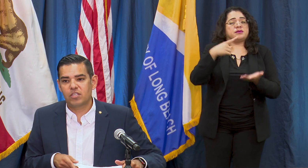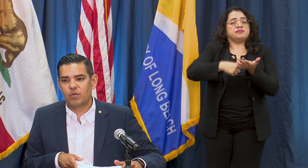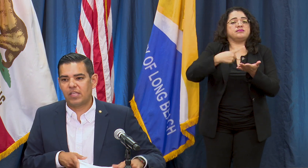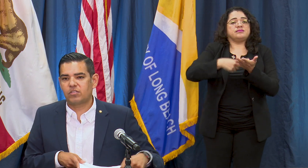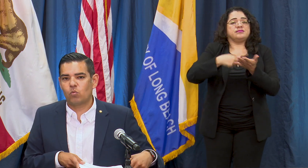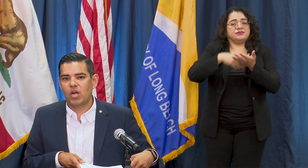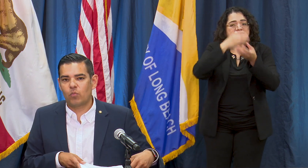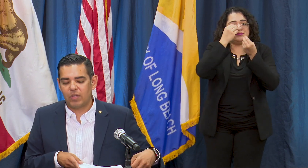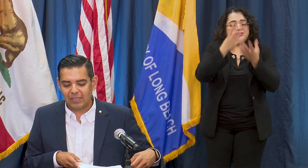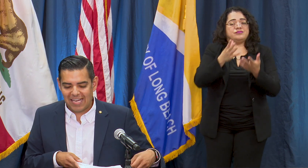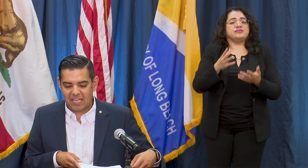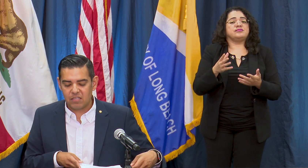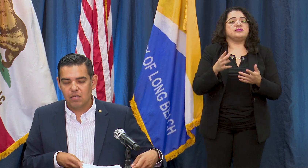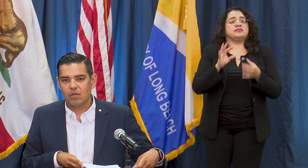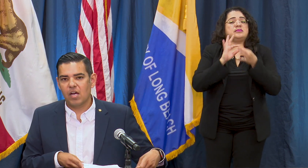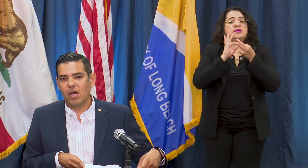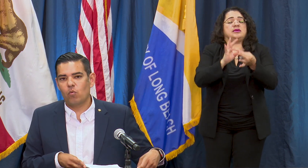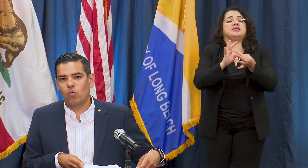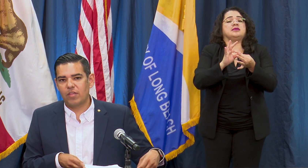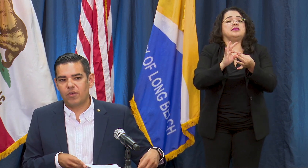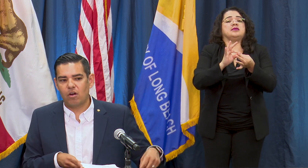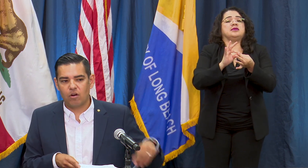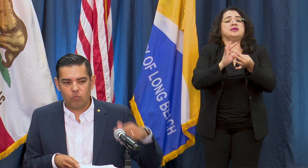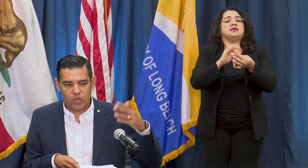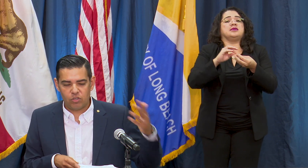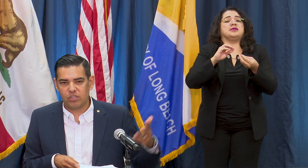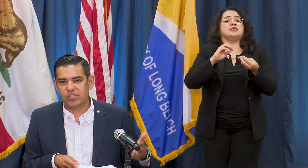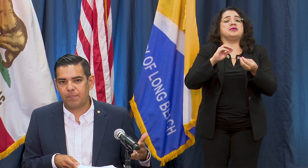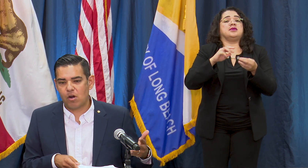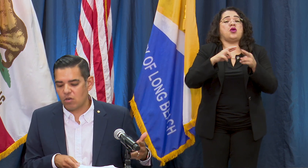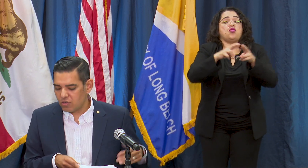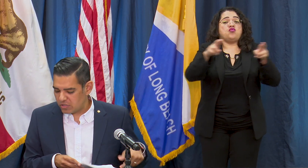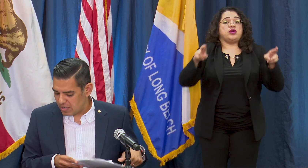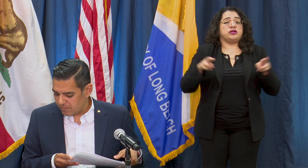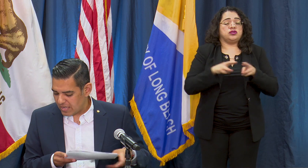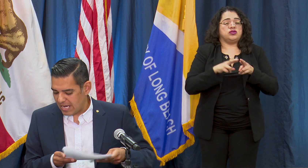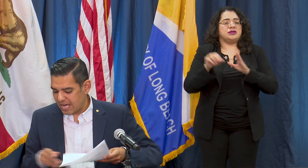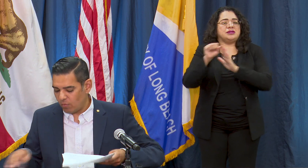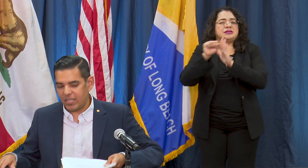as it relates to where we land with our regional and state partners and what